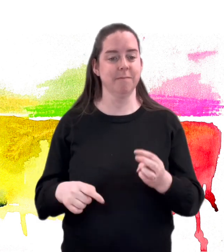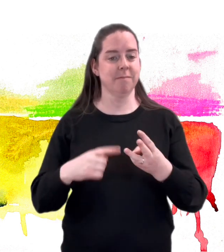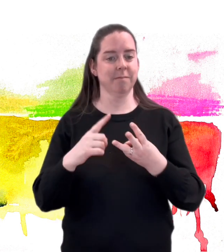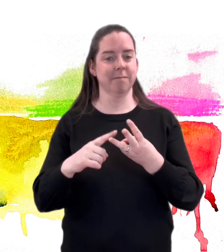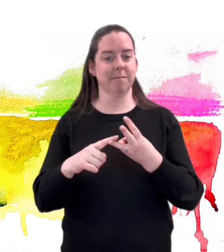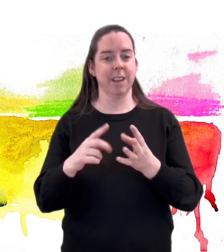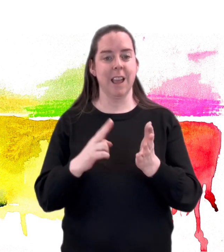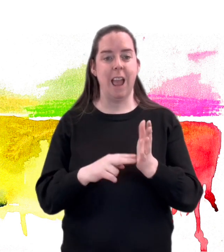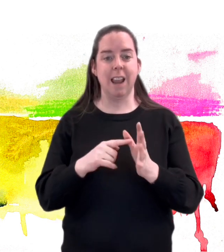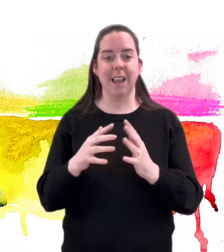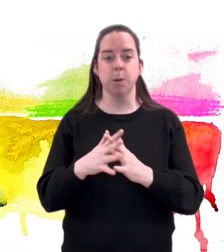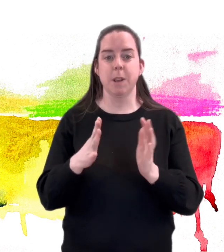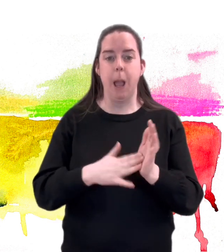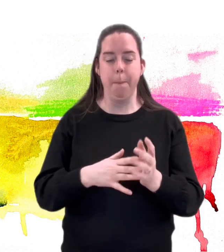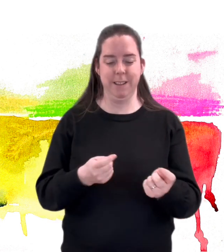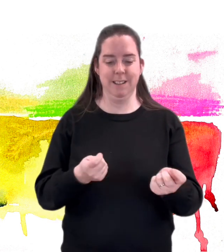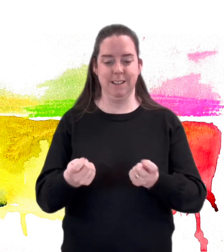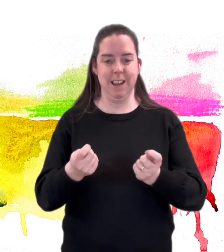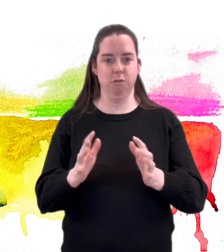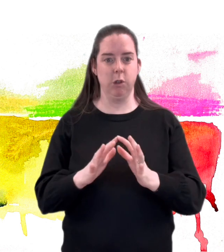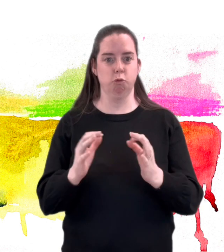NAWM Steering Group.